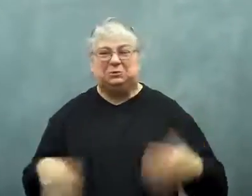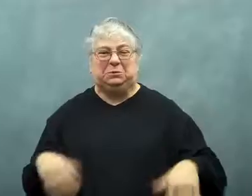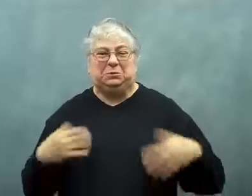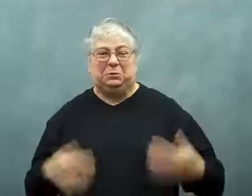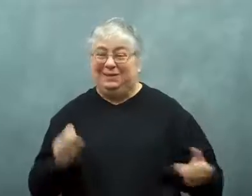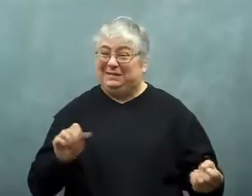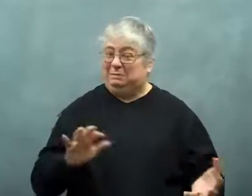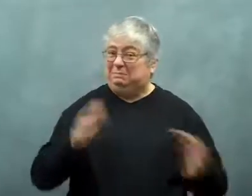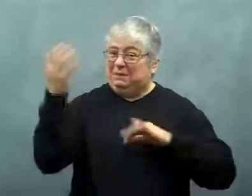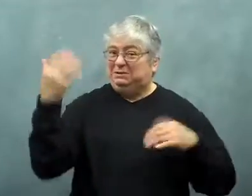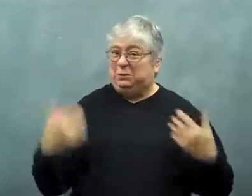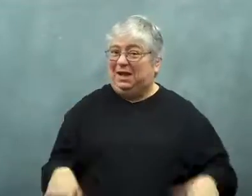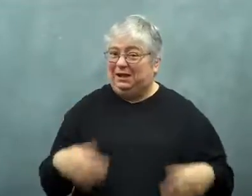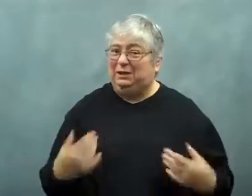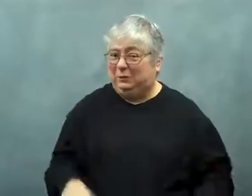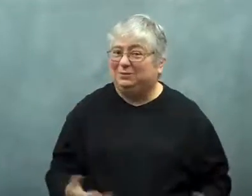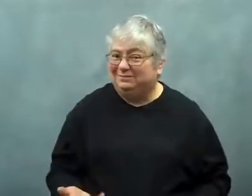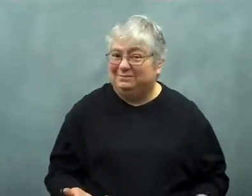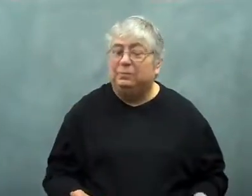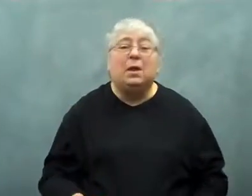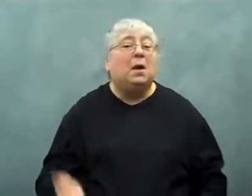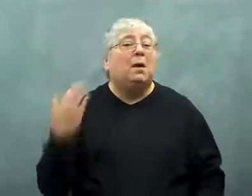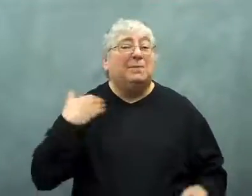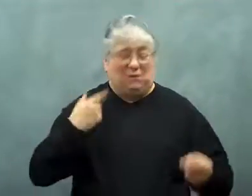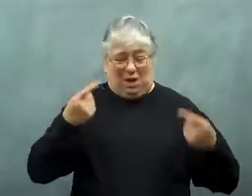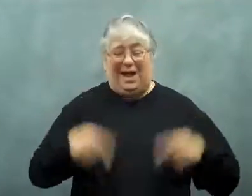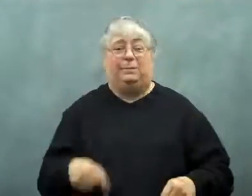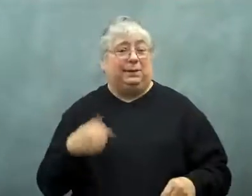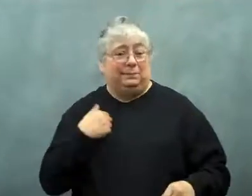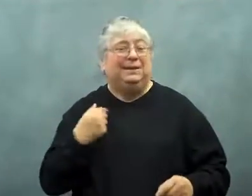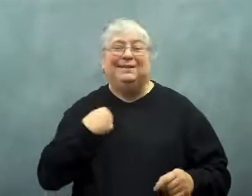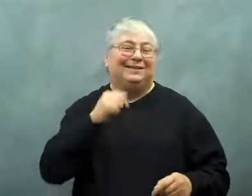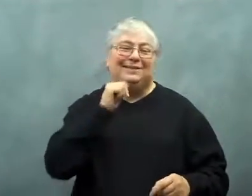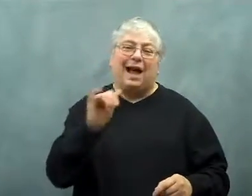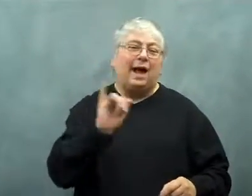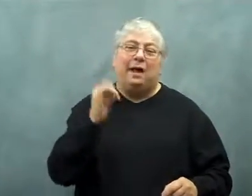Wow, that can really mess things up.